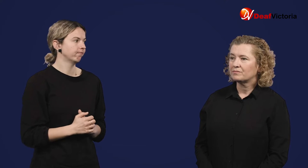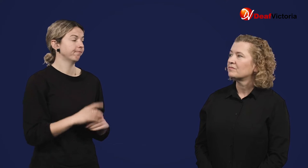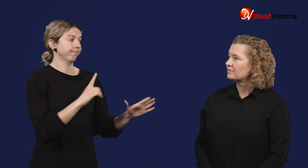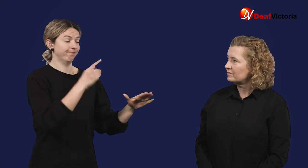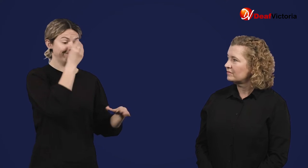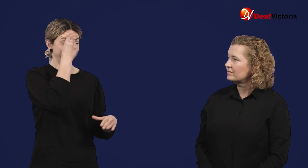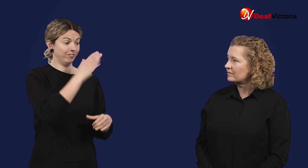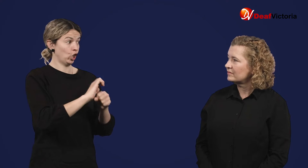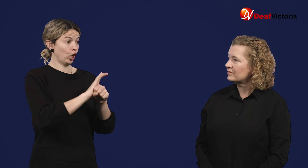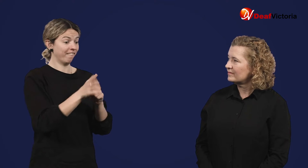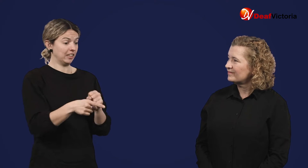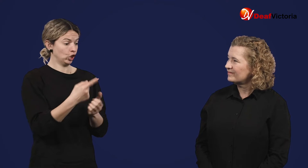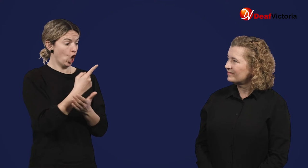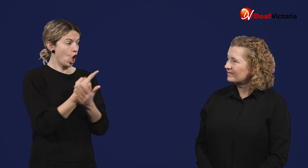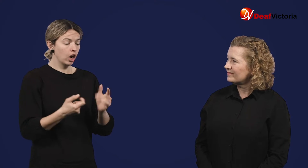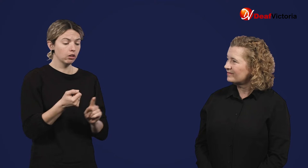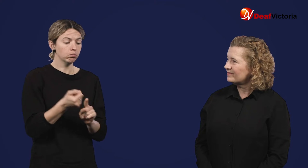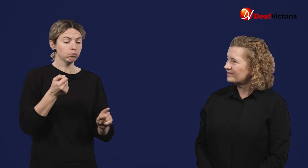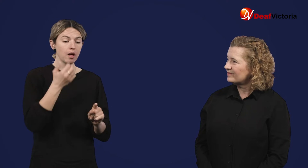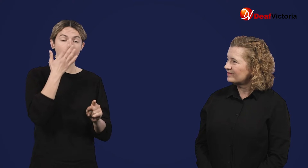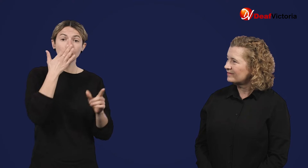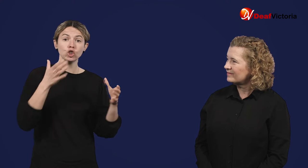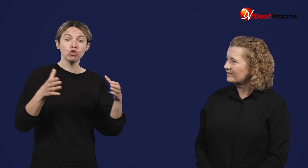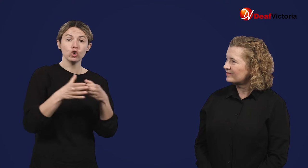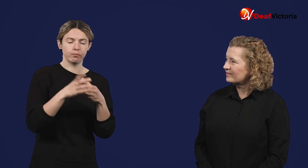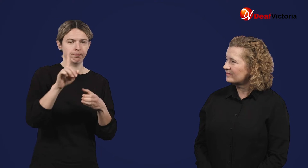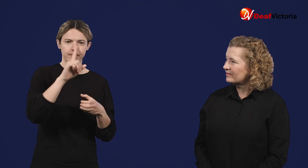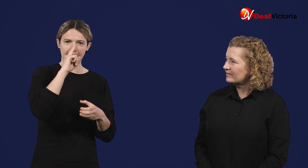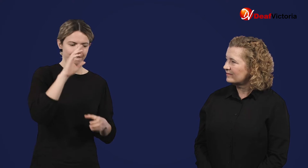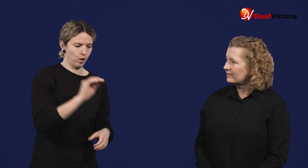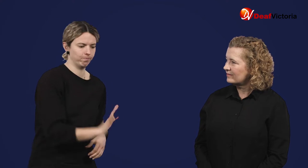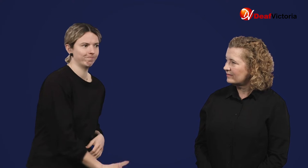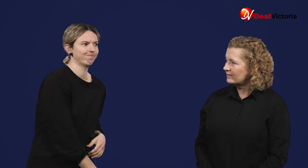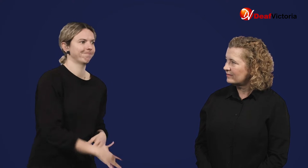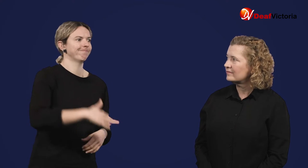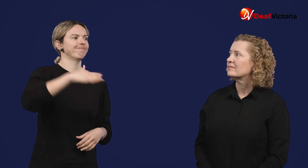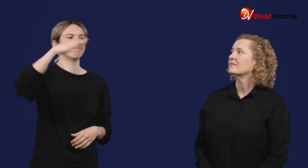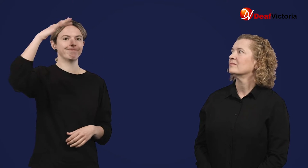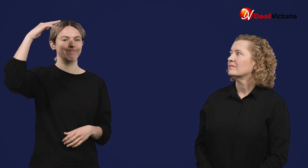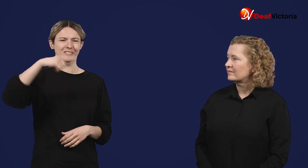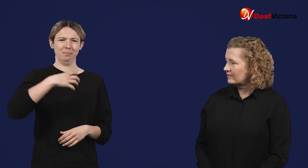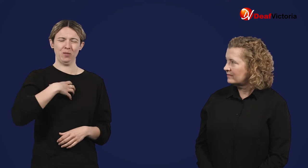COVID-19 can affect anyone, regardless of their age.